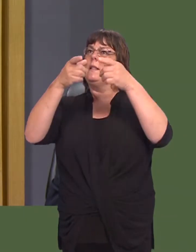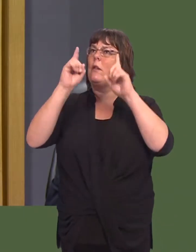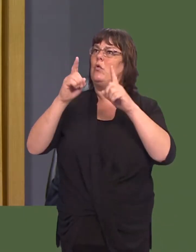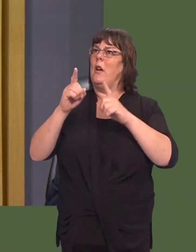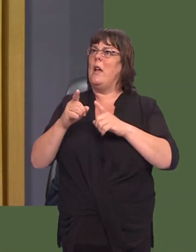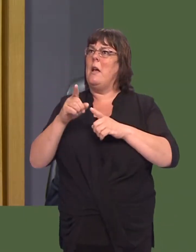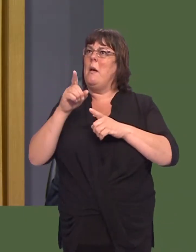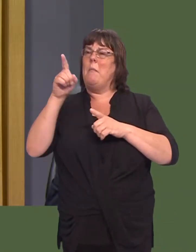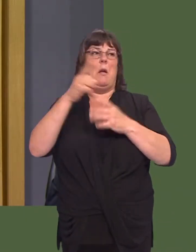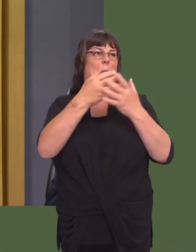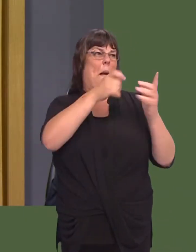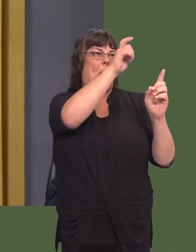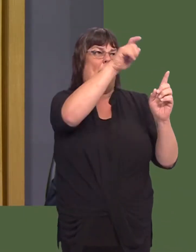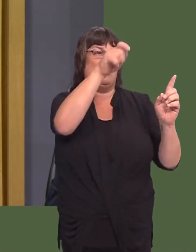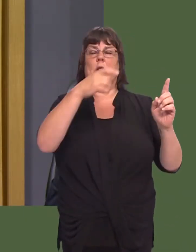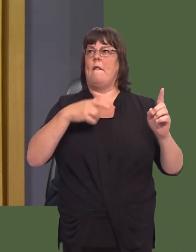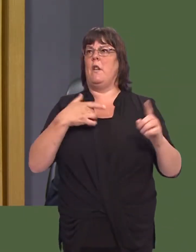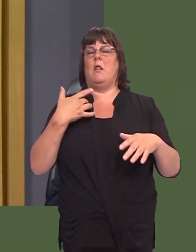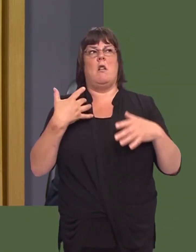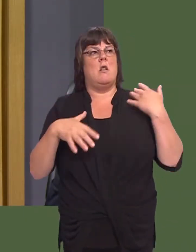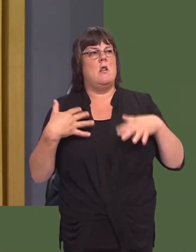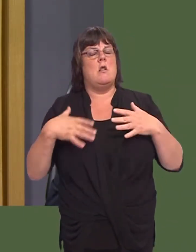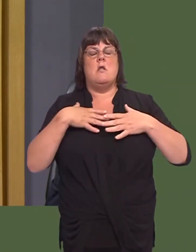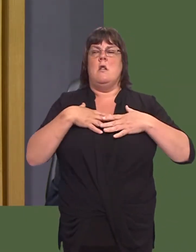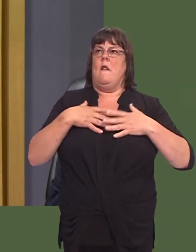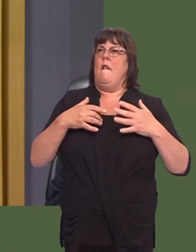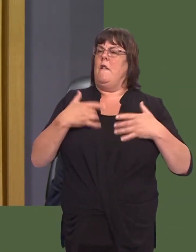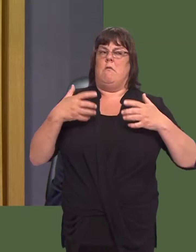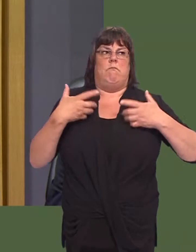who are struggling as a resultómany in painóof these failings.